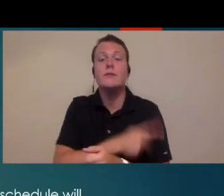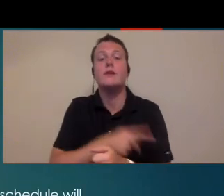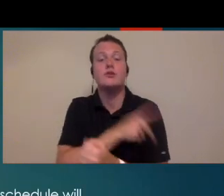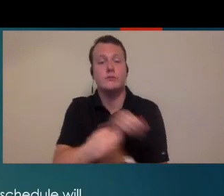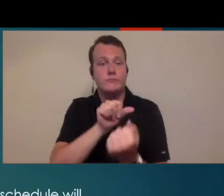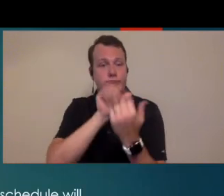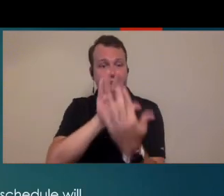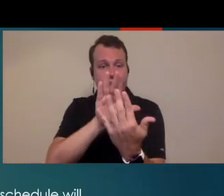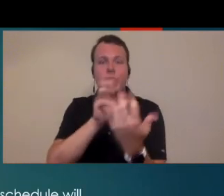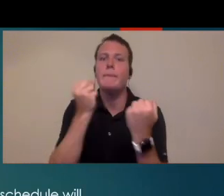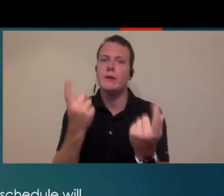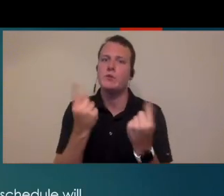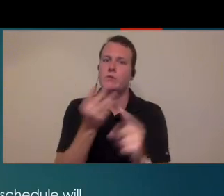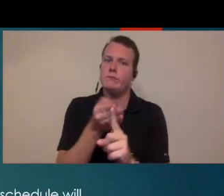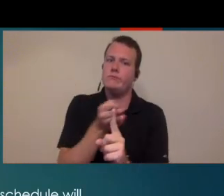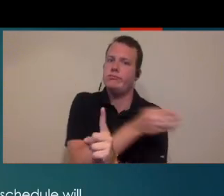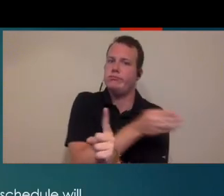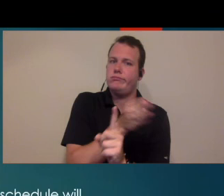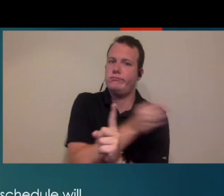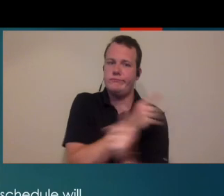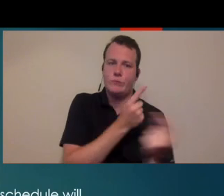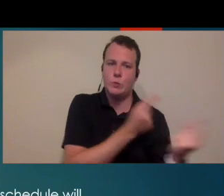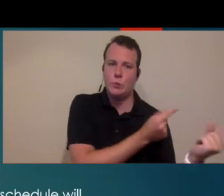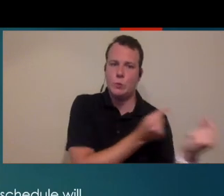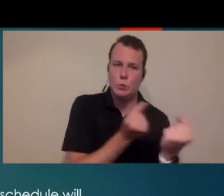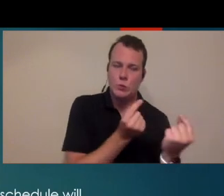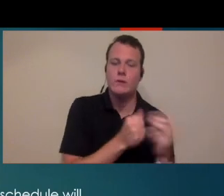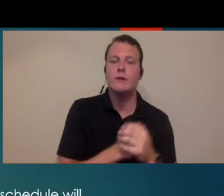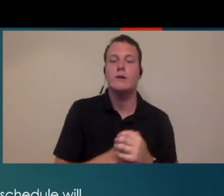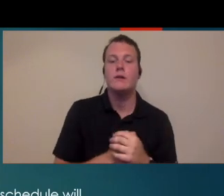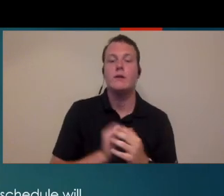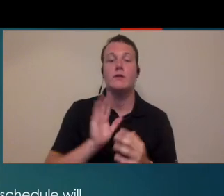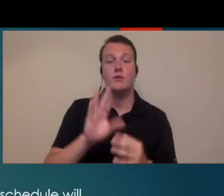stuff that has to happen on the back side of things so you have to decide is